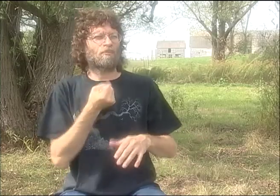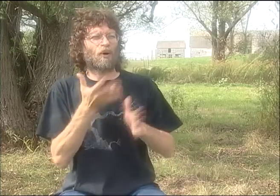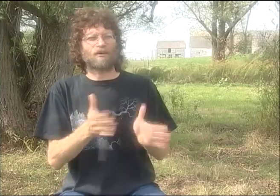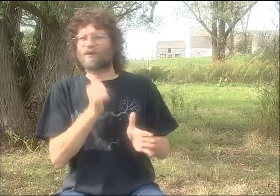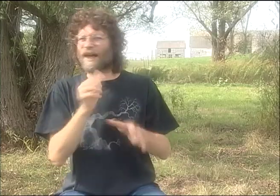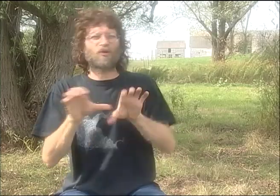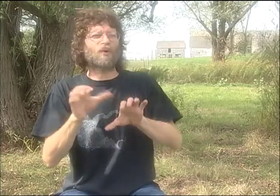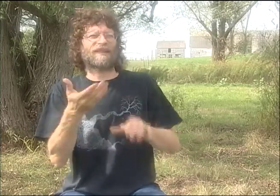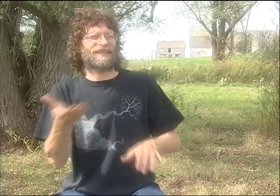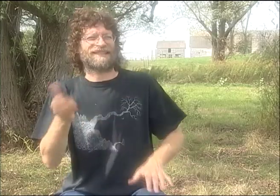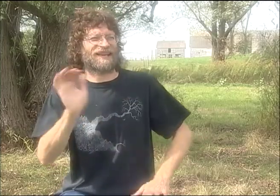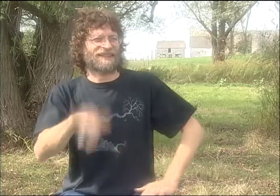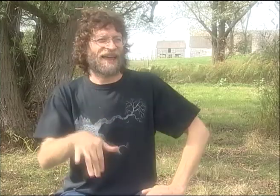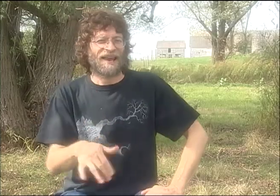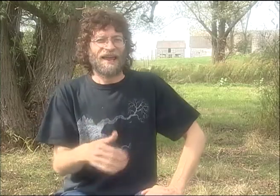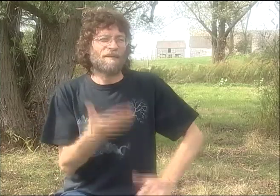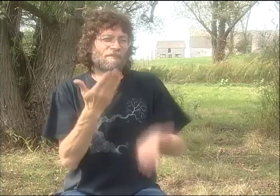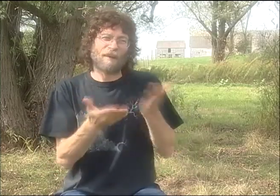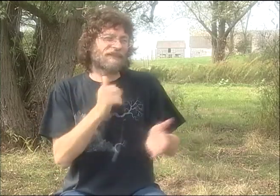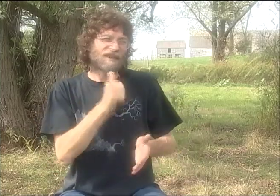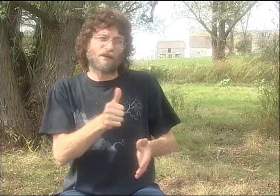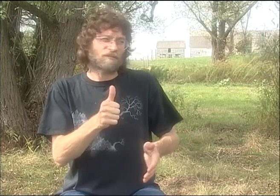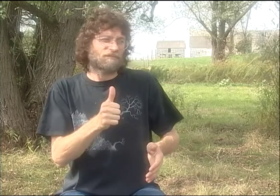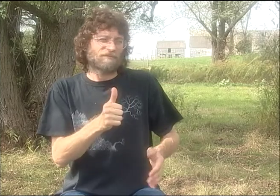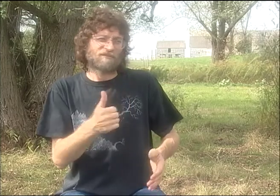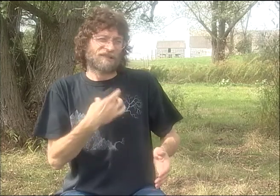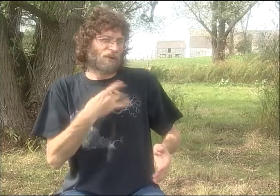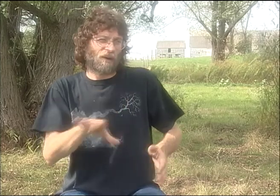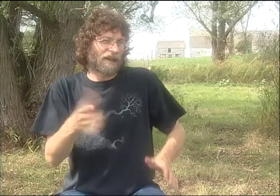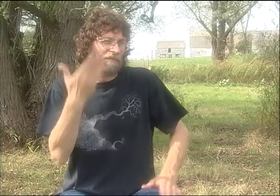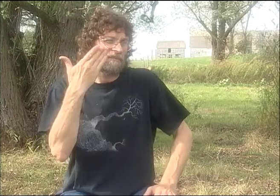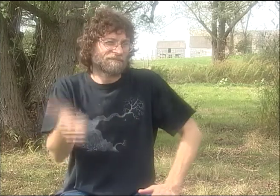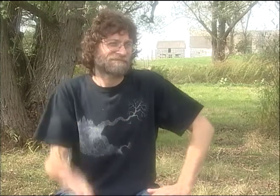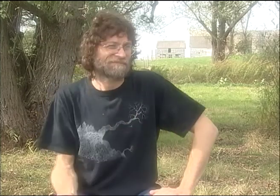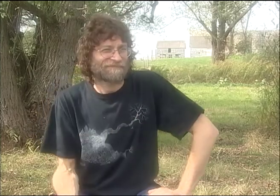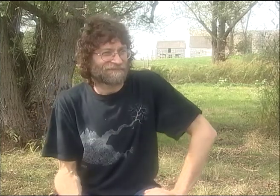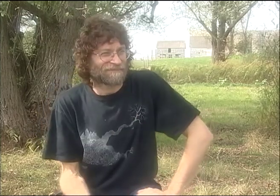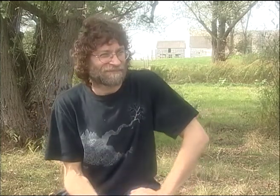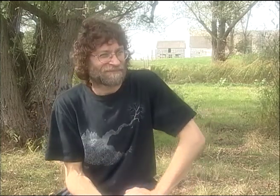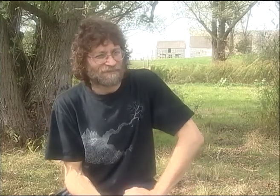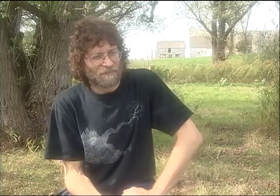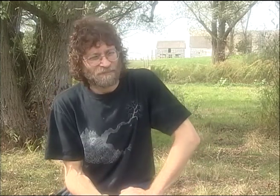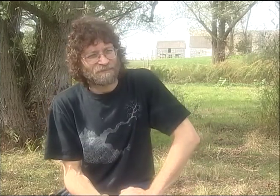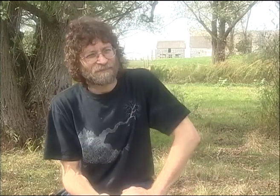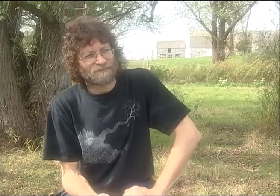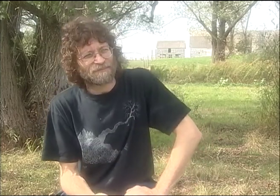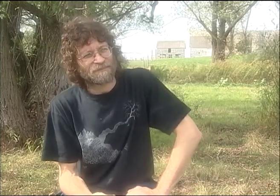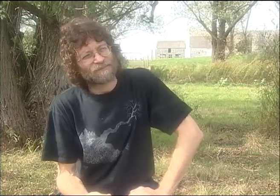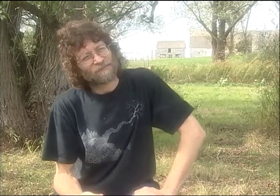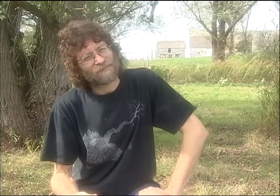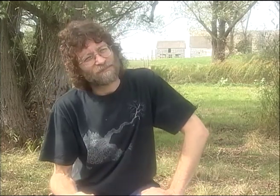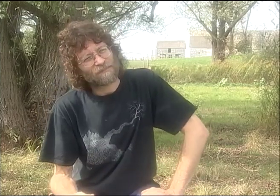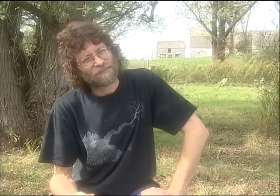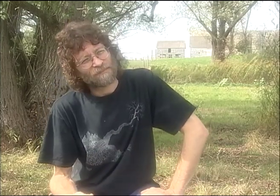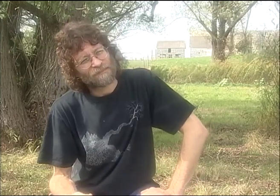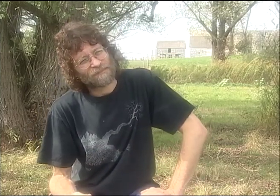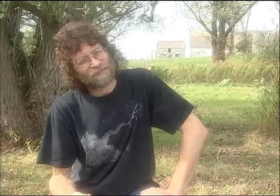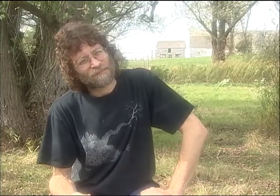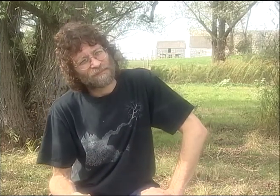AND THE REAL HEAD-TO-TOE BODY MOVEMENT THAT SHE WAS TEACHING THEM. NOW, THE OLDER POETS DID NOT MOVE THAT WAY. THEY DIDN'T DO IT AT ALL.